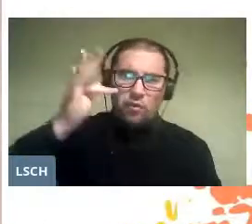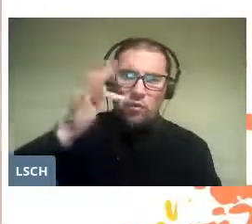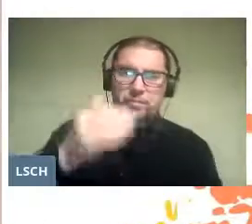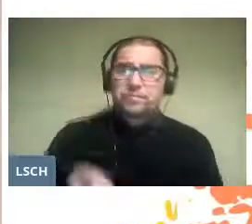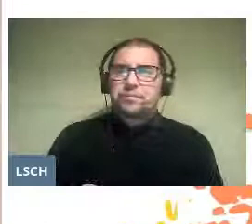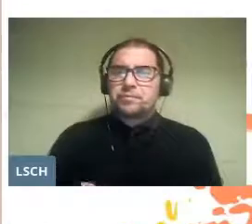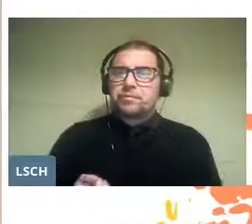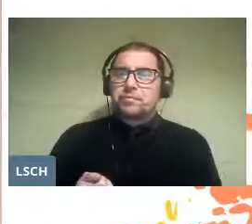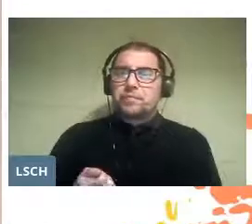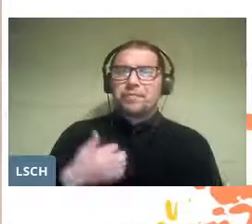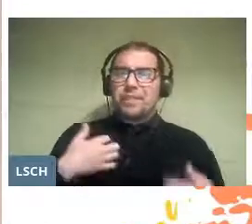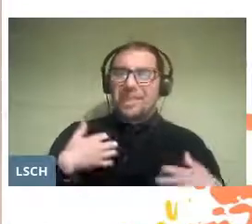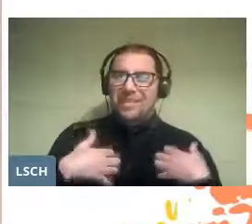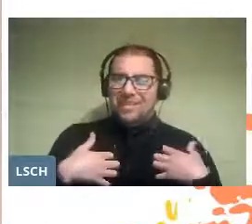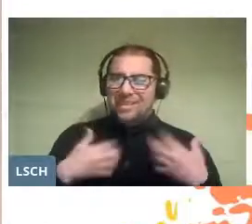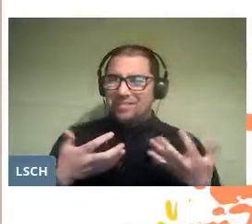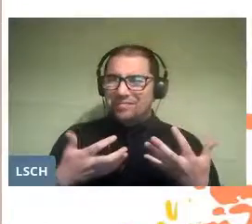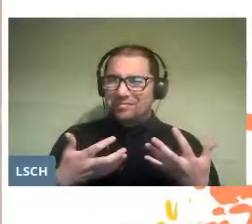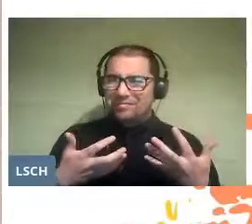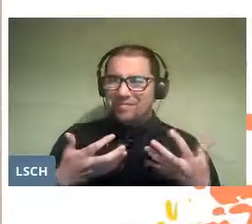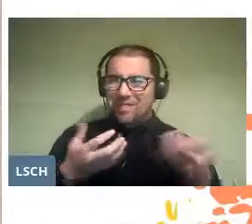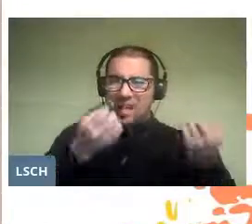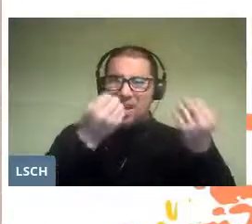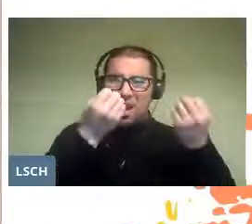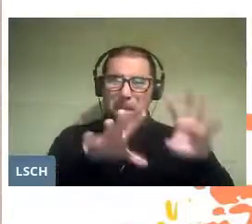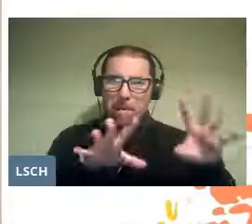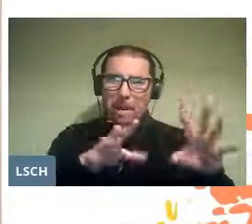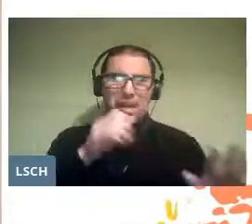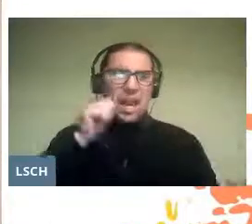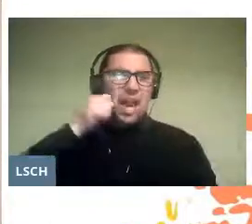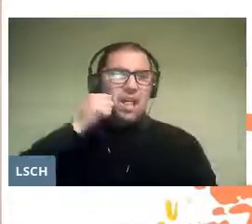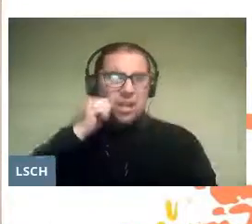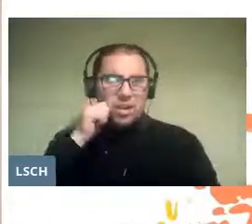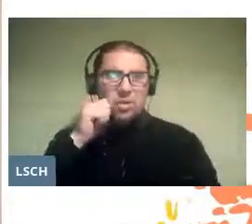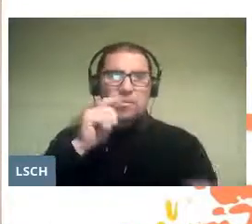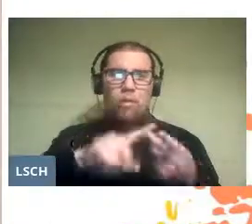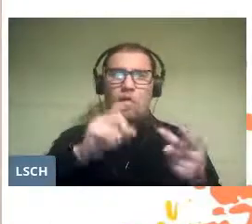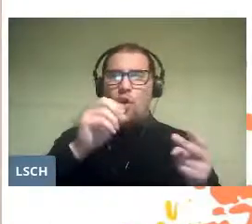The void left by the loss of the symbols that once made sense